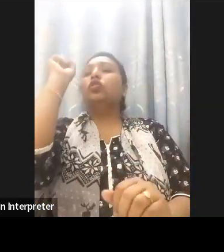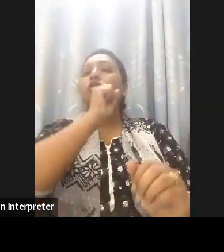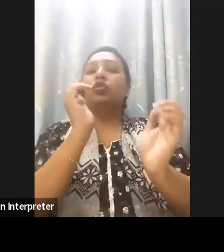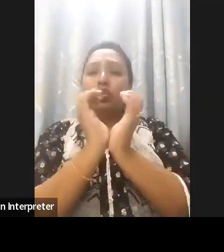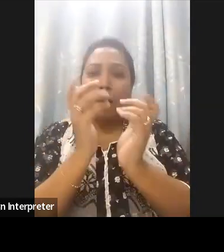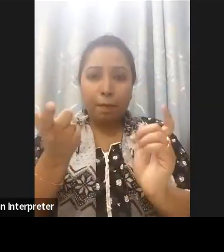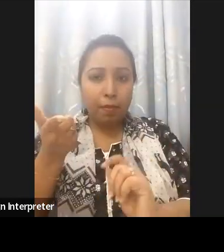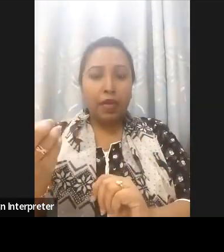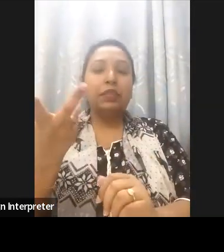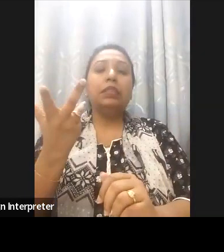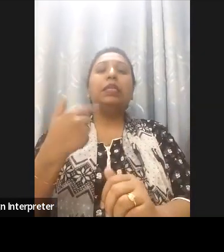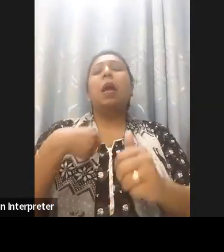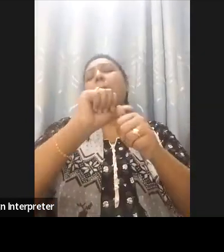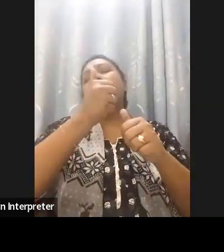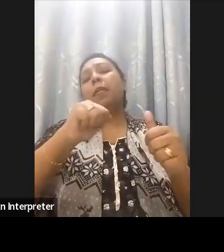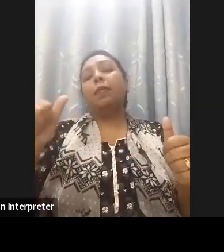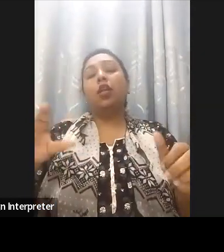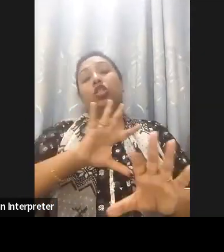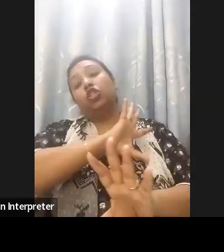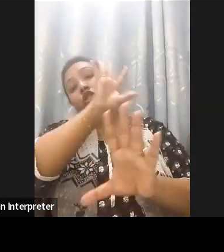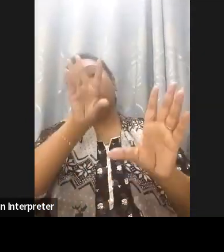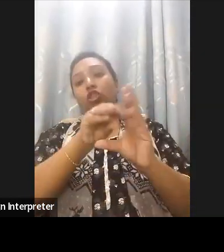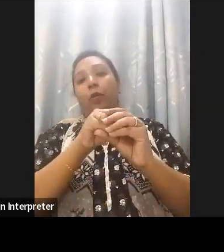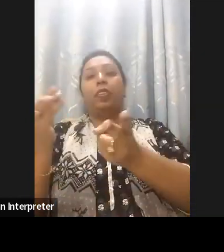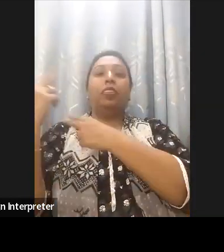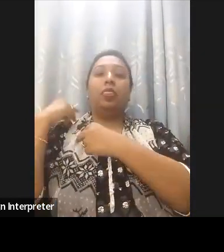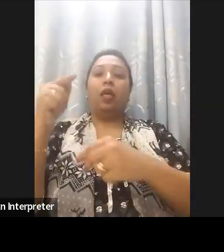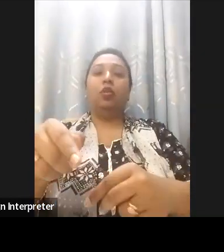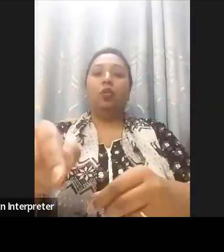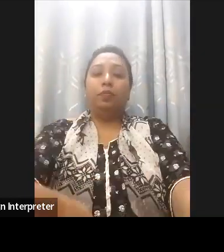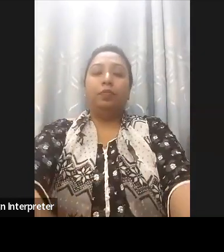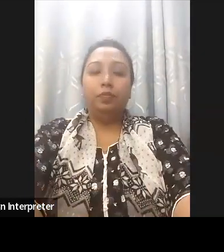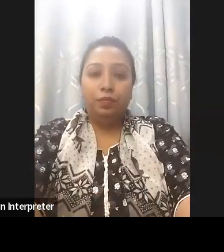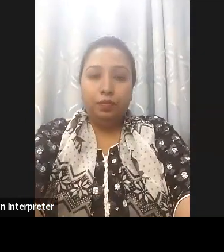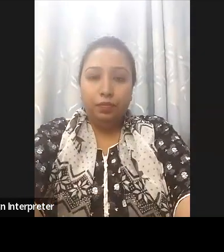persons with disabilities are also pushing towards this inclusion. But it's really important that we